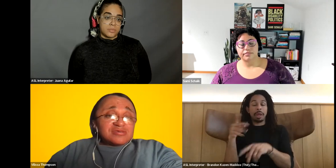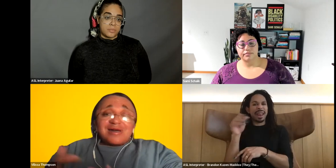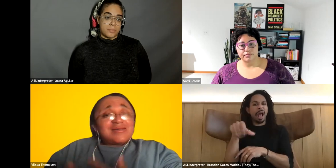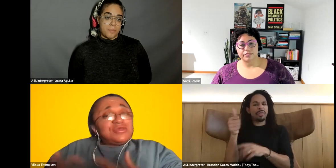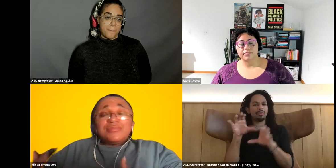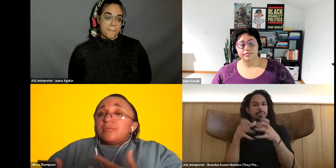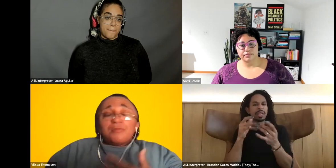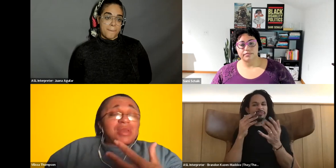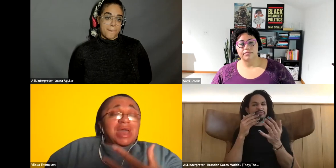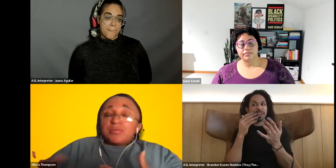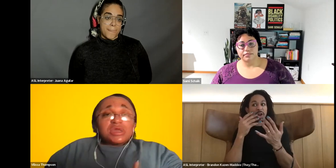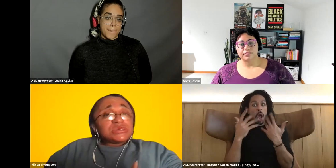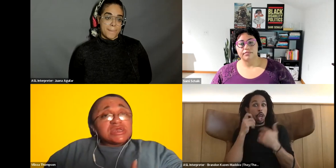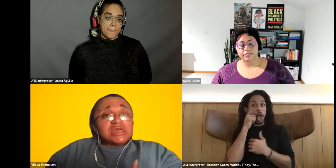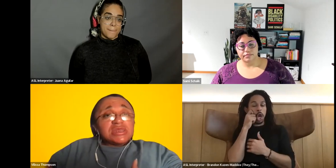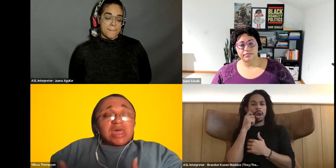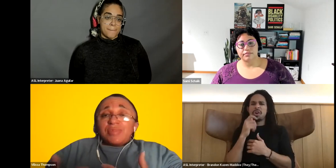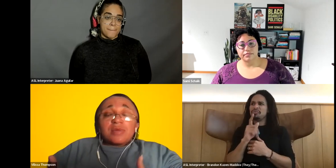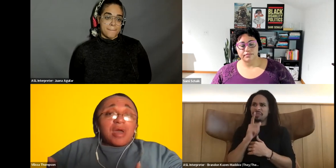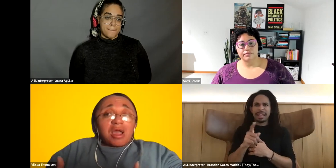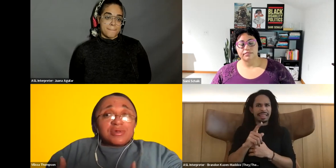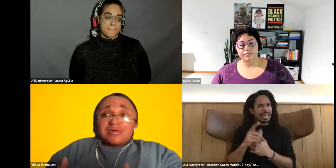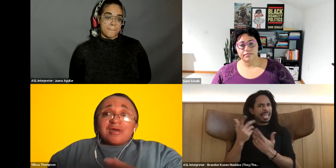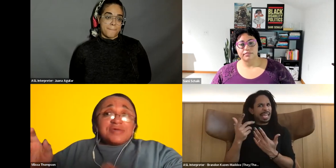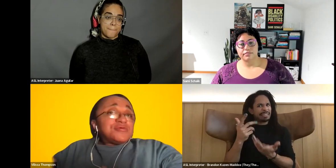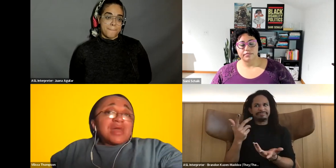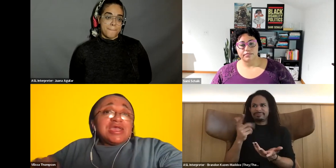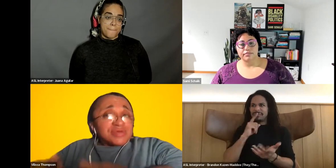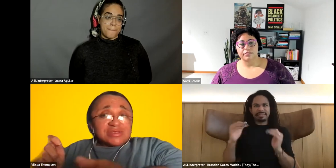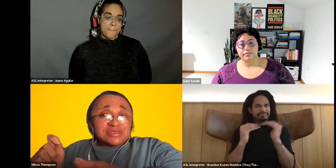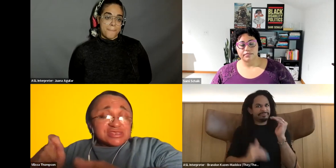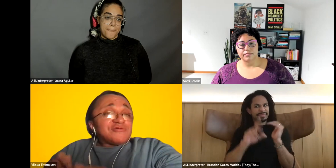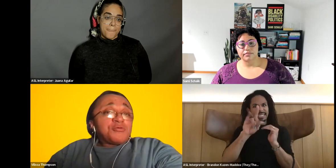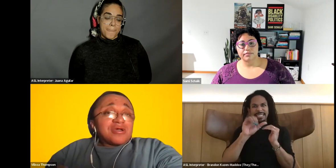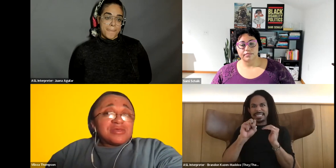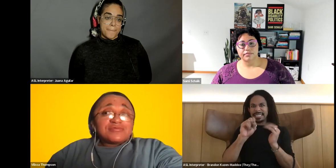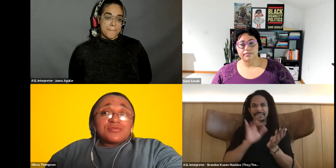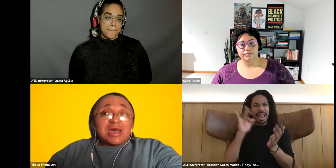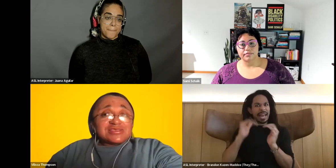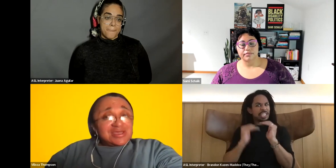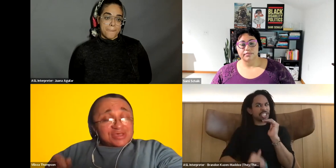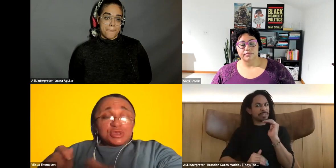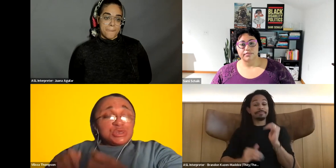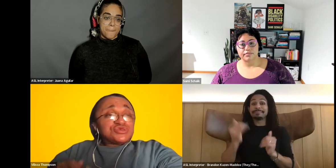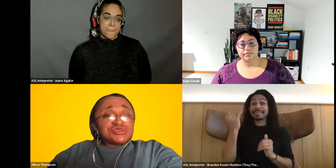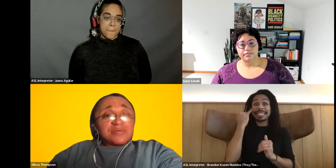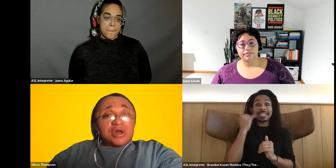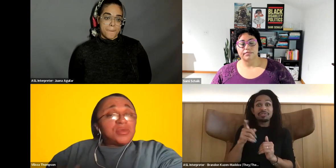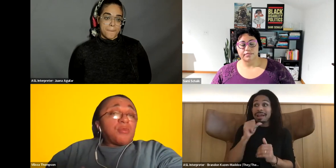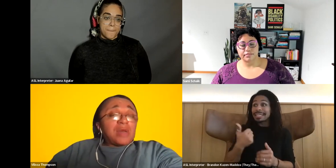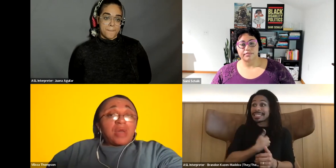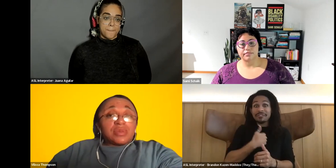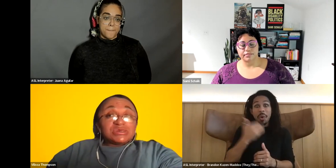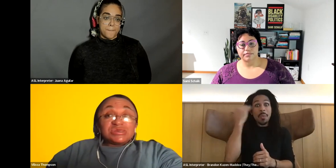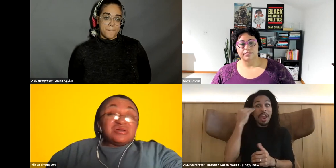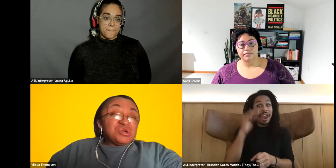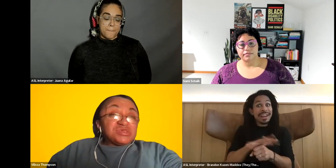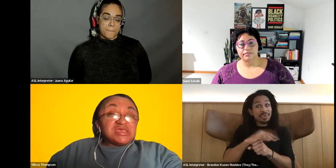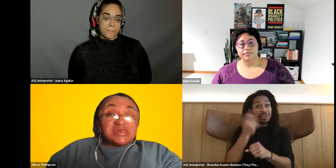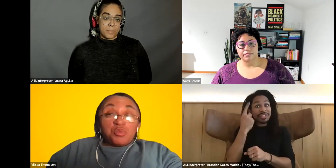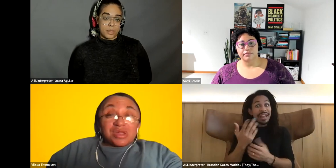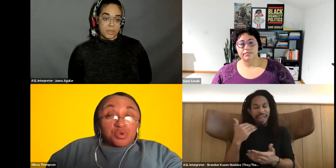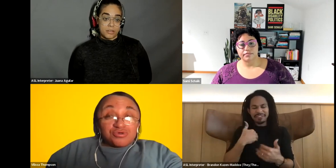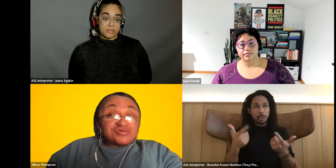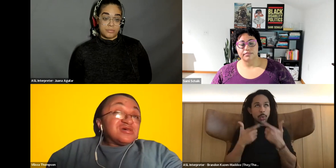Vilissa Thompson: So how can you be about black liberation and black empowerment if you're not even self aware enough to realize that there's a huge segment of the black population who is getting it way worse